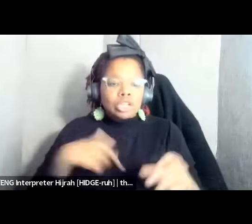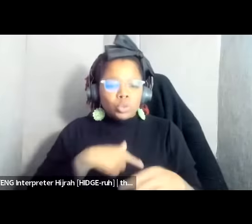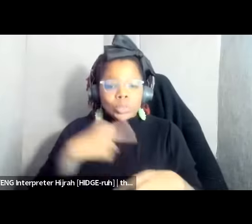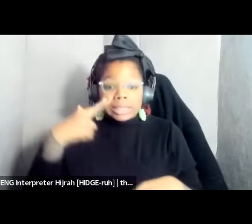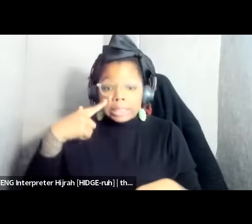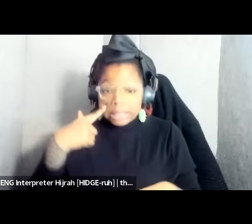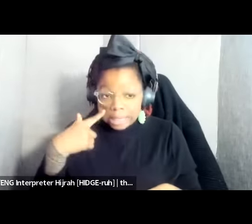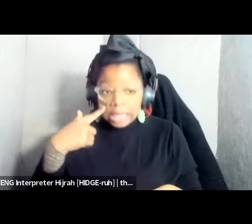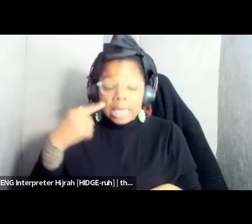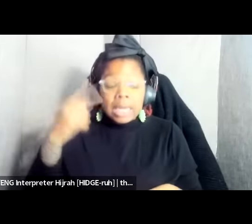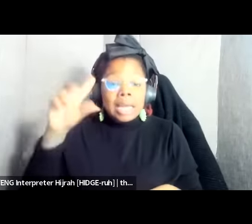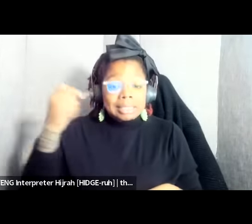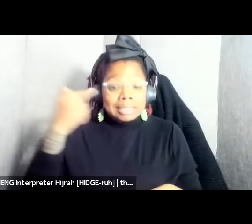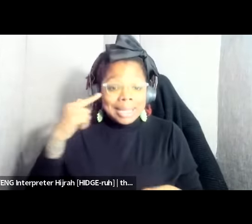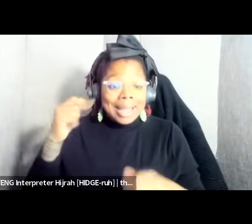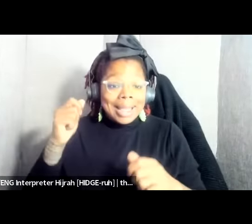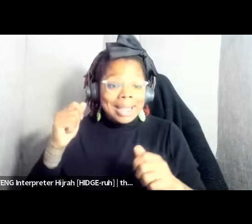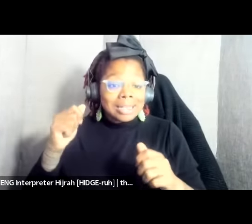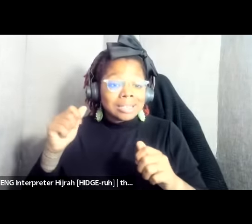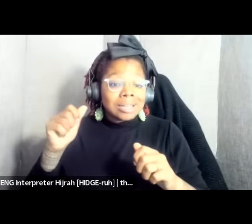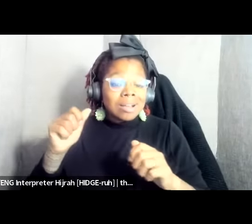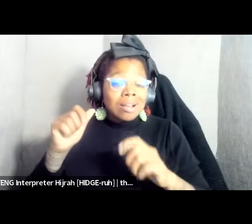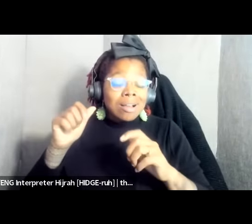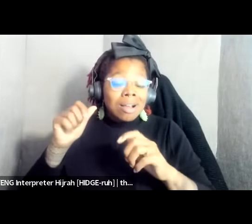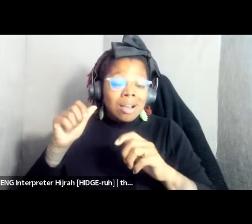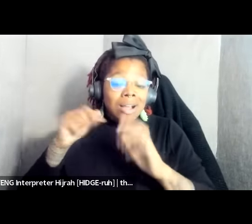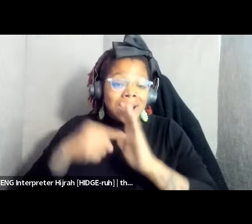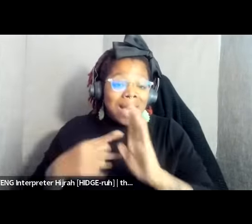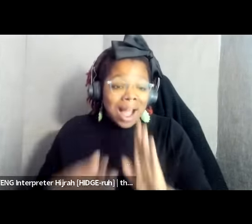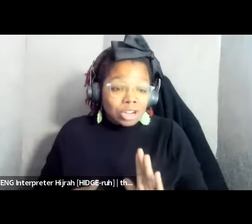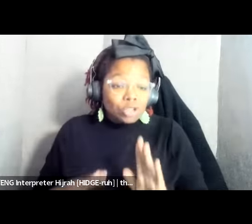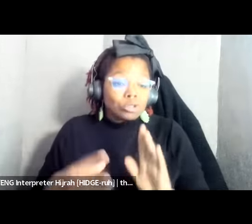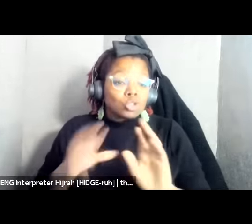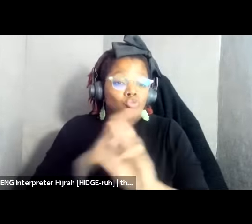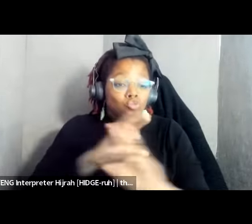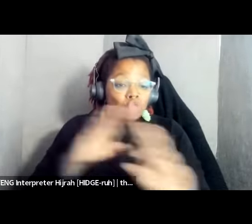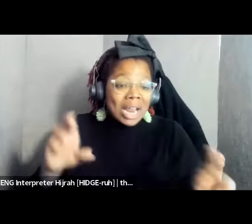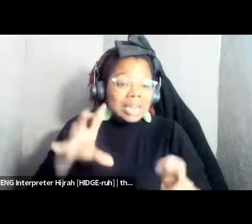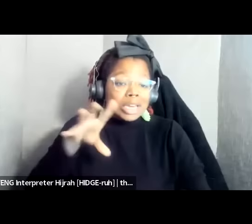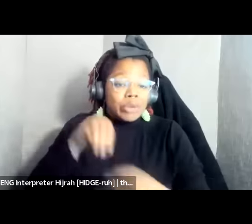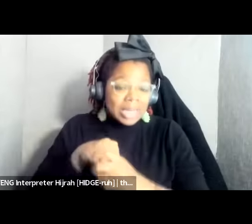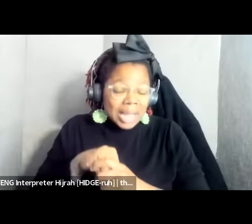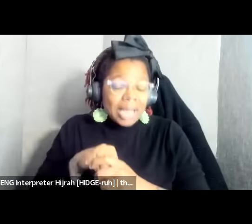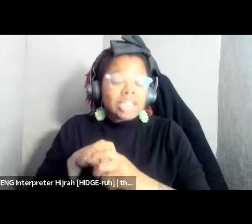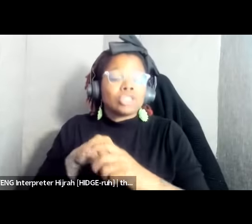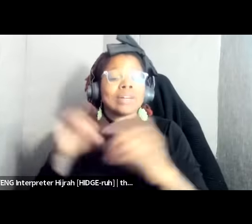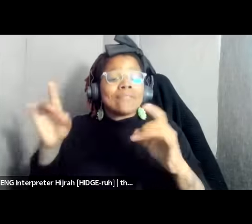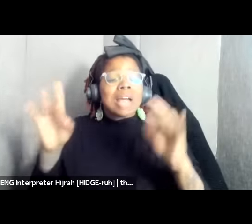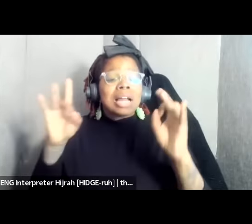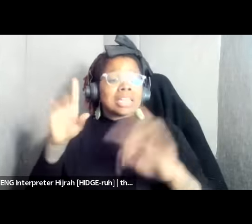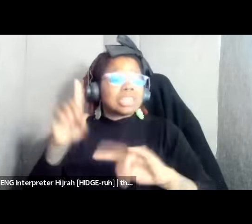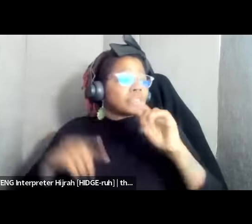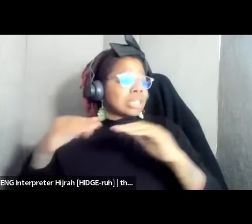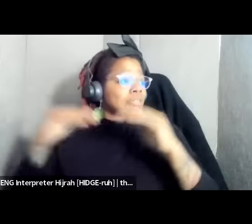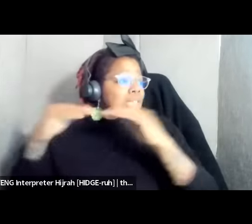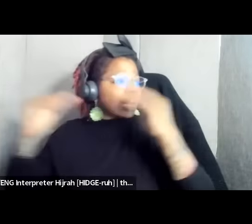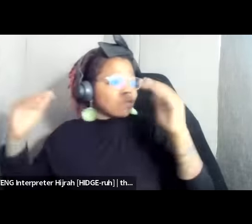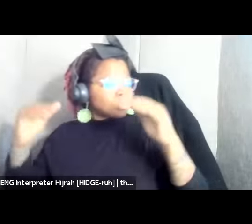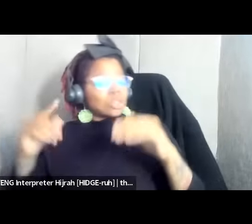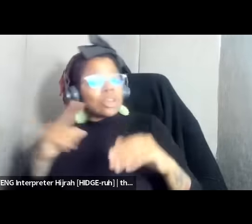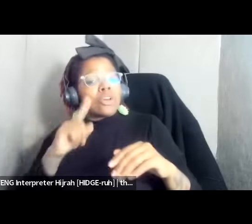State actors be positioned to engage in violence um of all levels um in order to silence uh and in